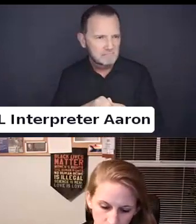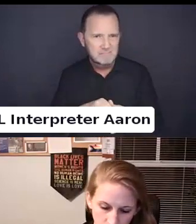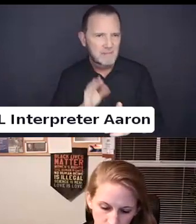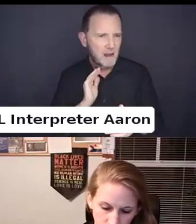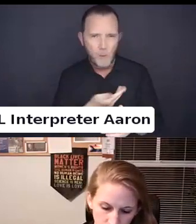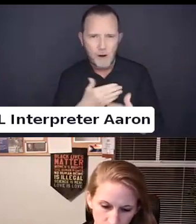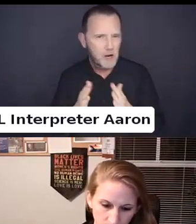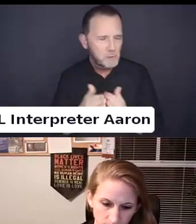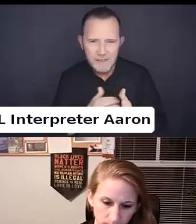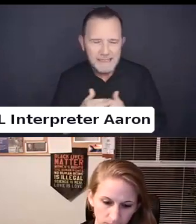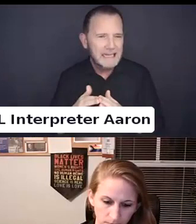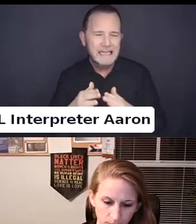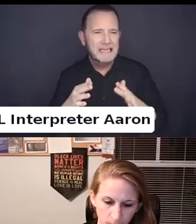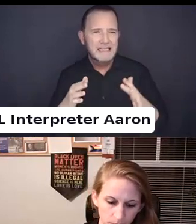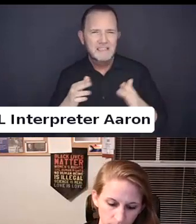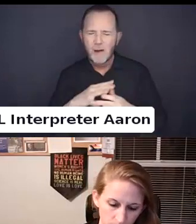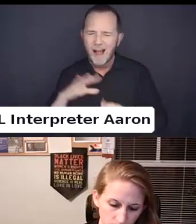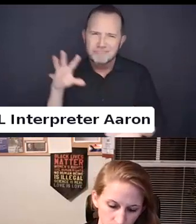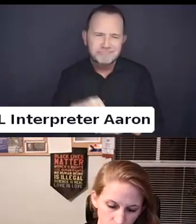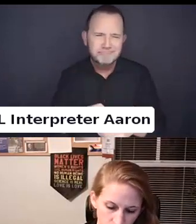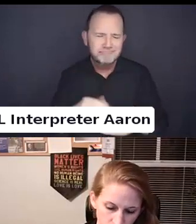This is just something that is really crucial.